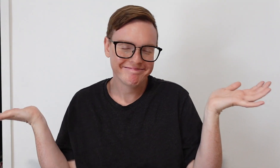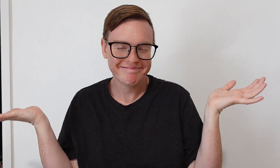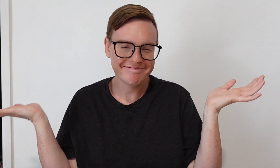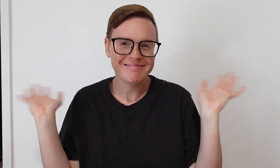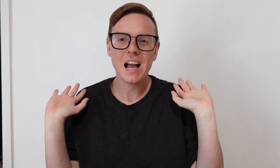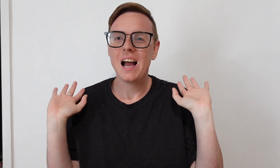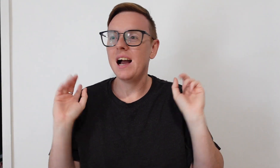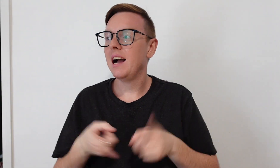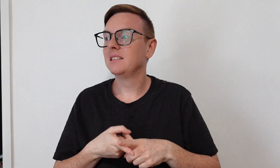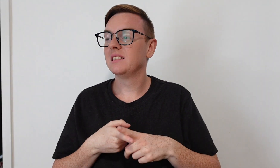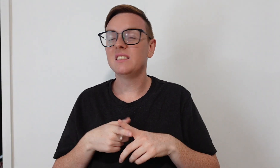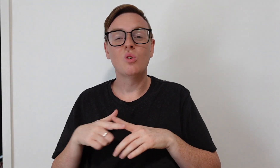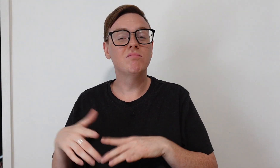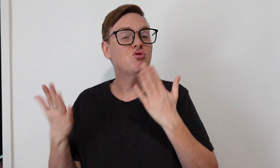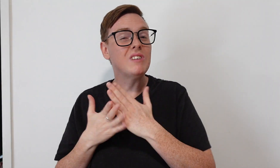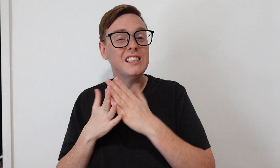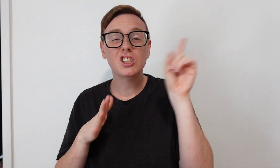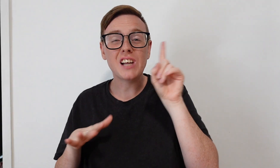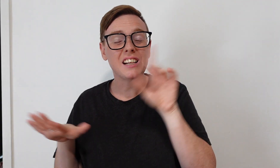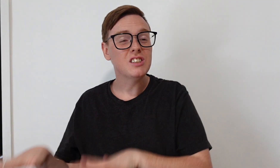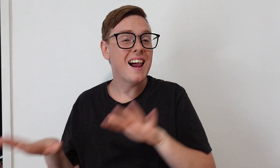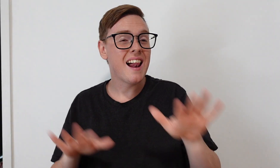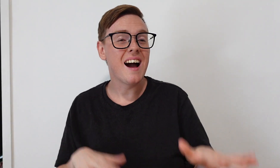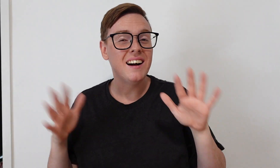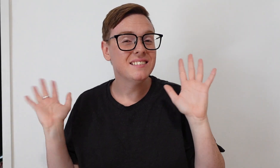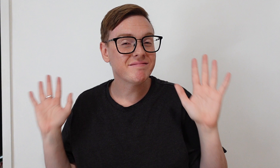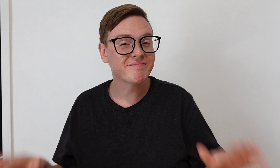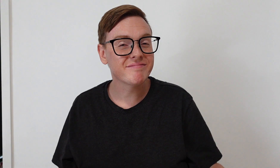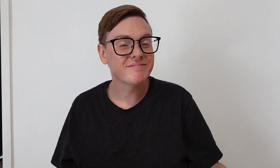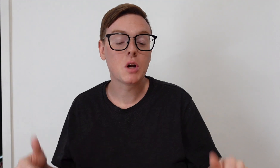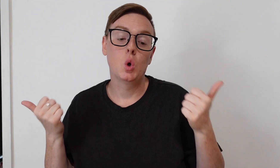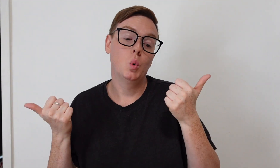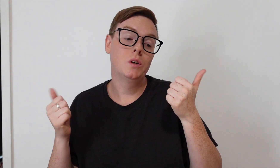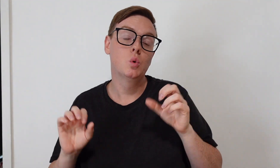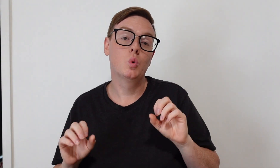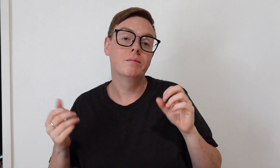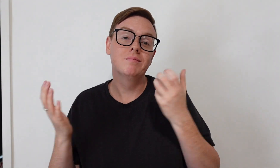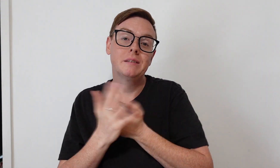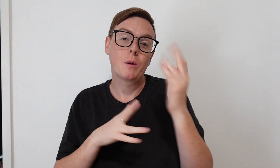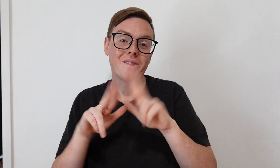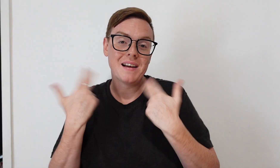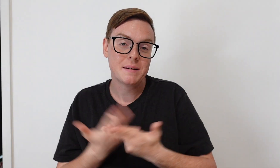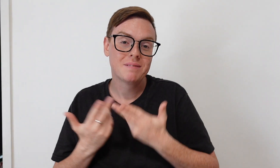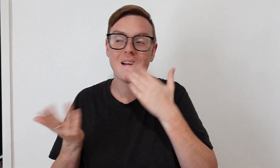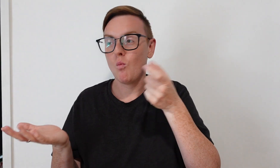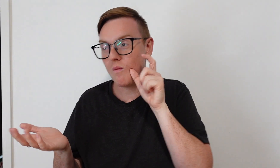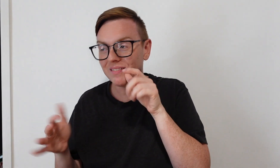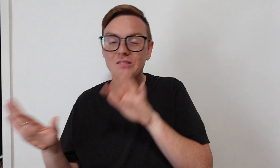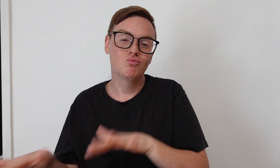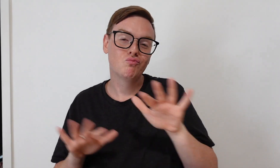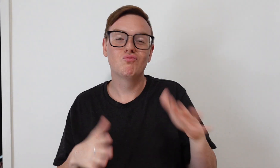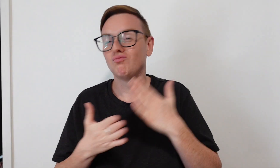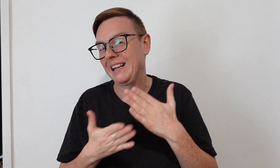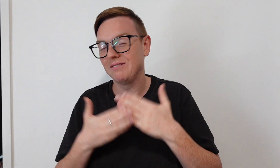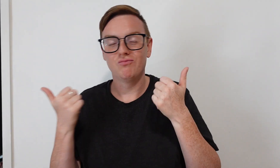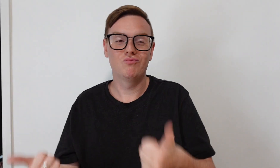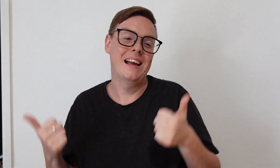Really, today is just chilling. It's good to spend time with the family and have a coffee catch up and chilling.